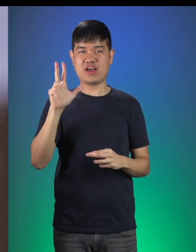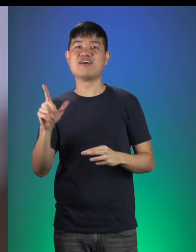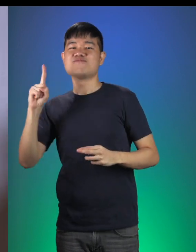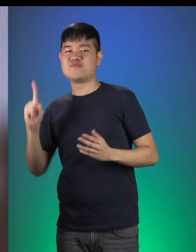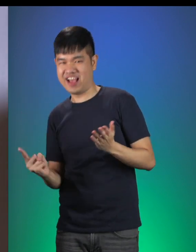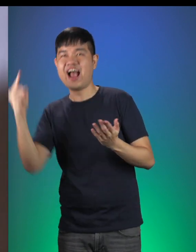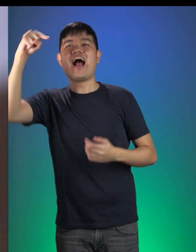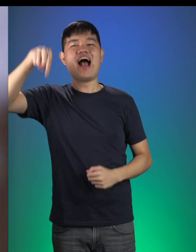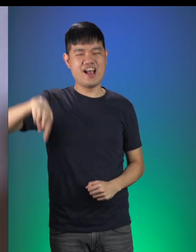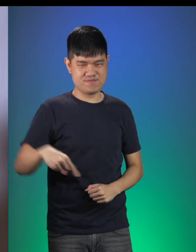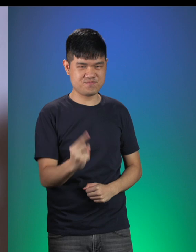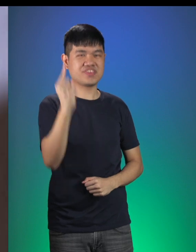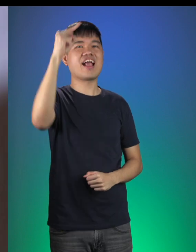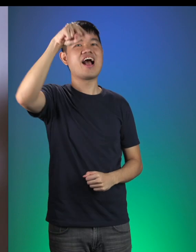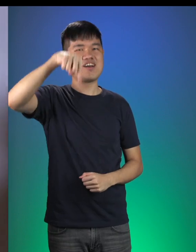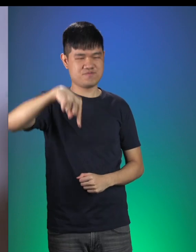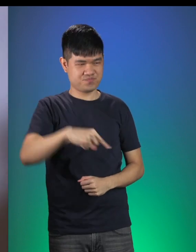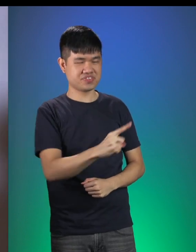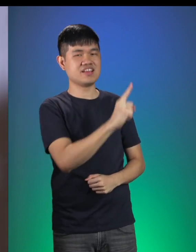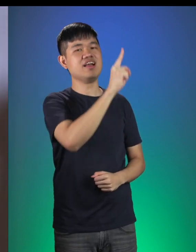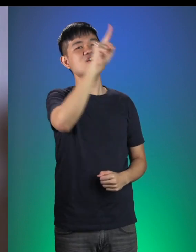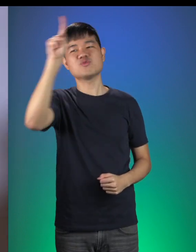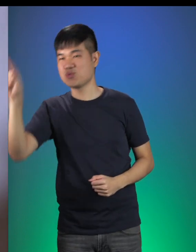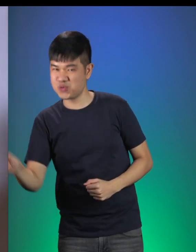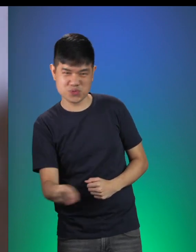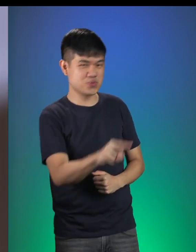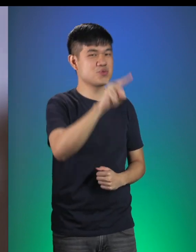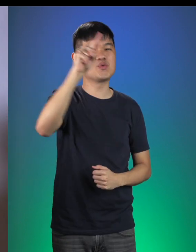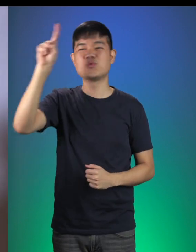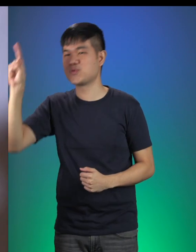“Up and Down, Up and Down, See the needle pulling round!